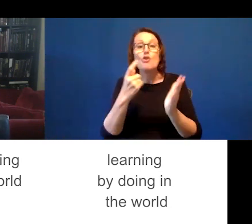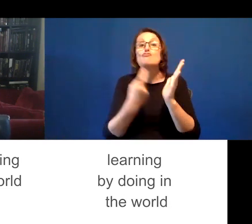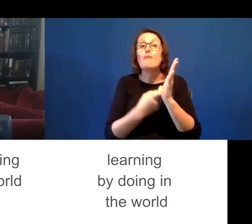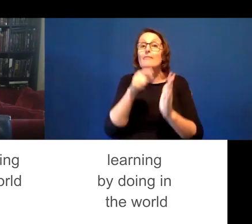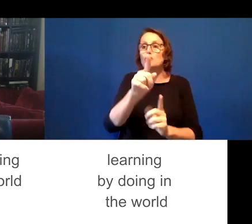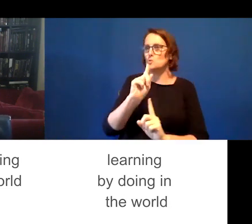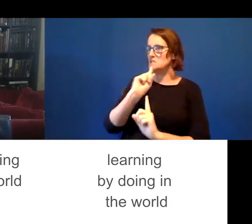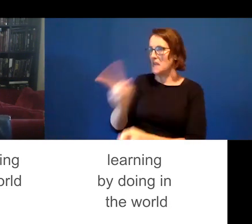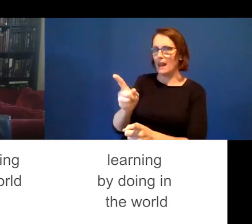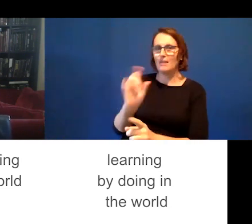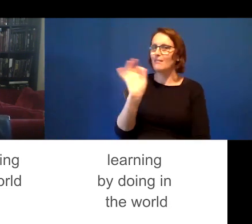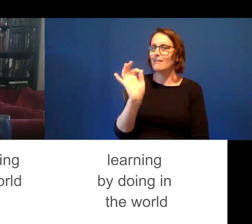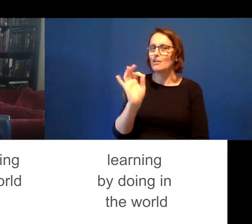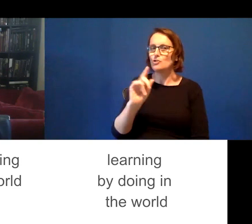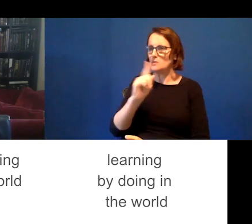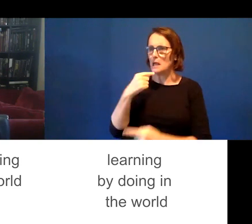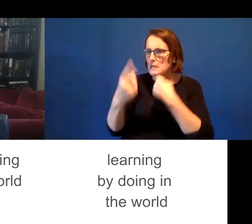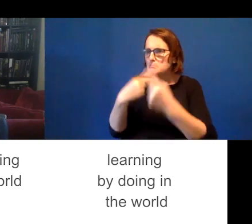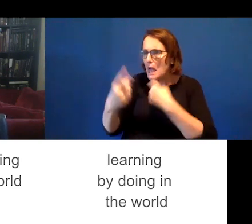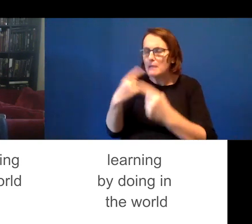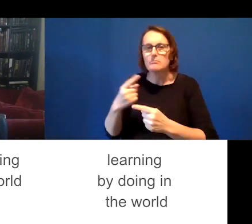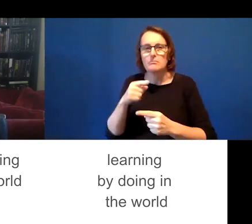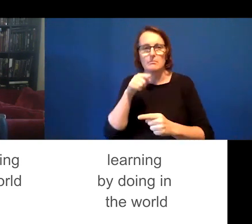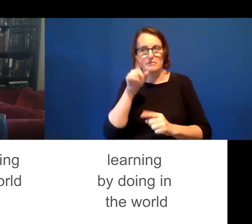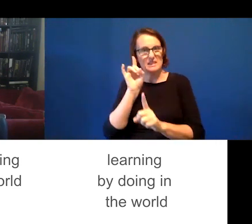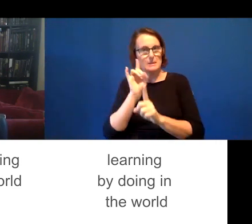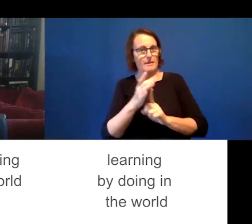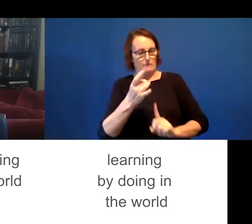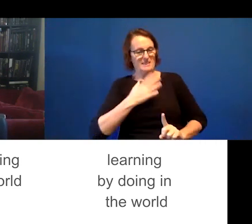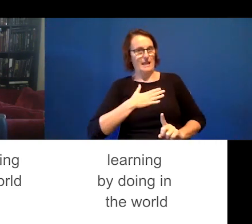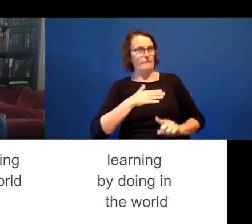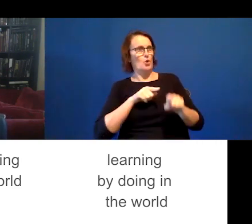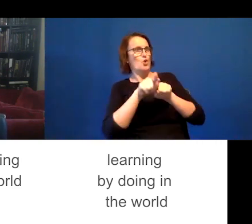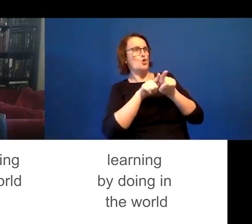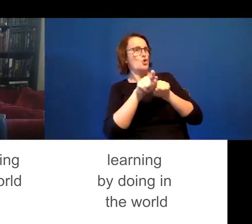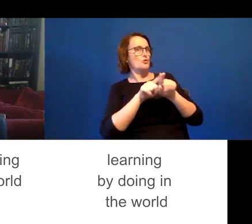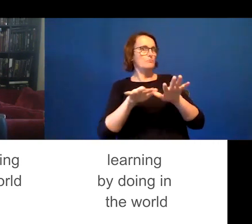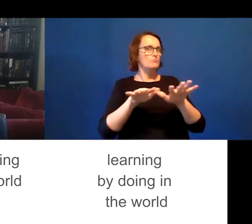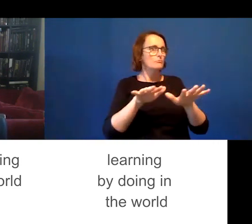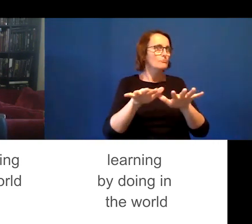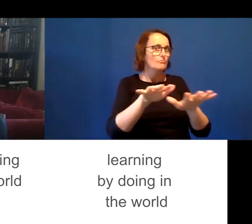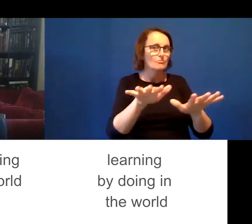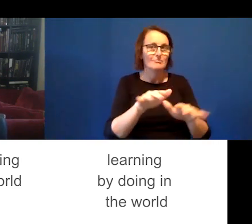them how your world operates? And how they should act or what the goal is?